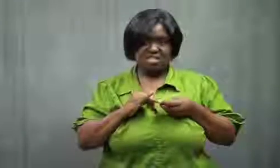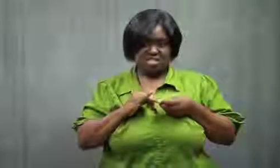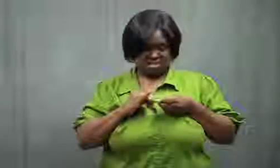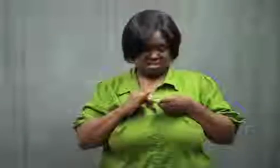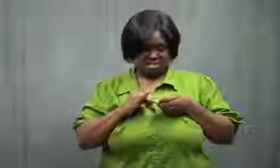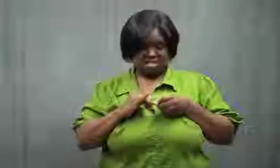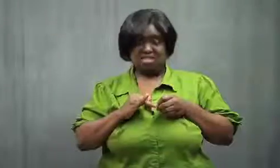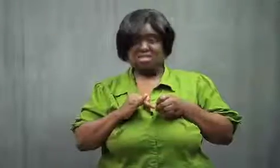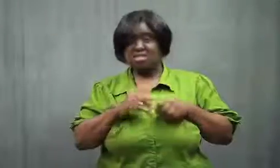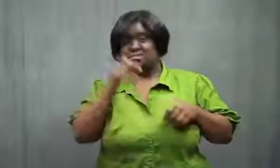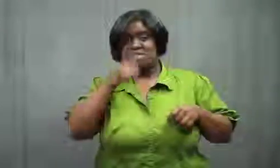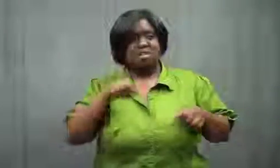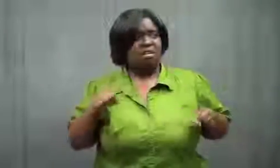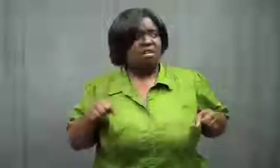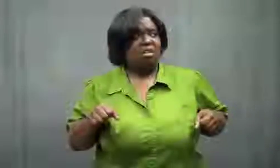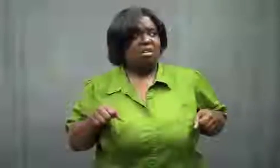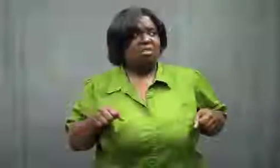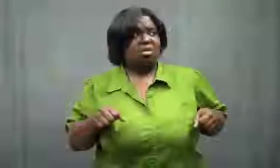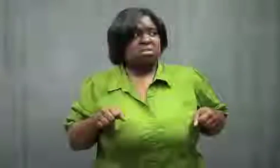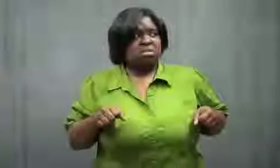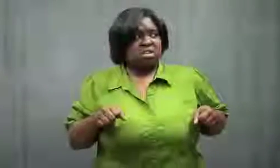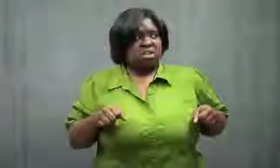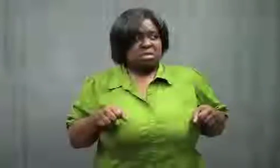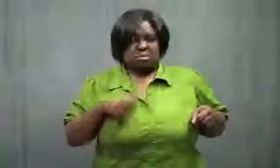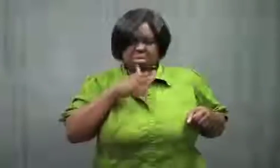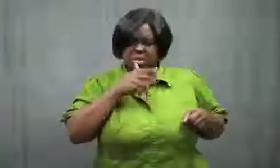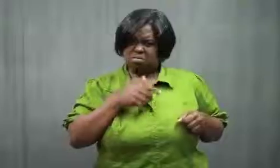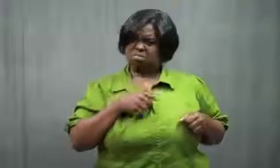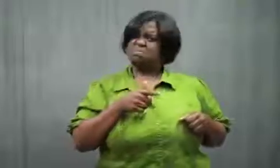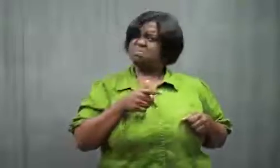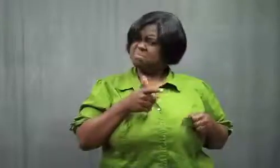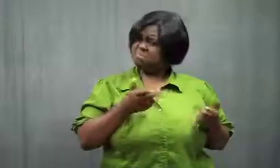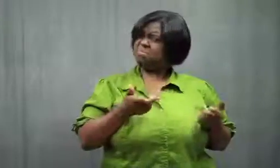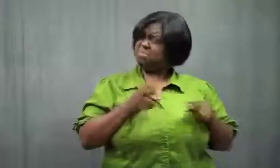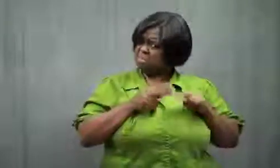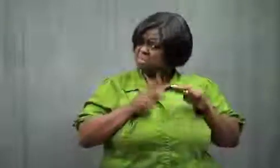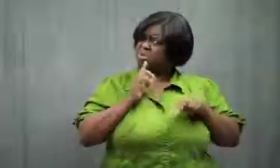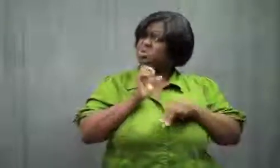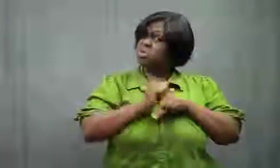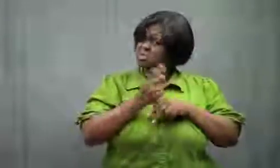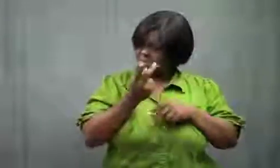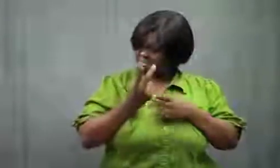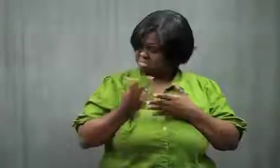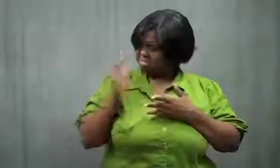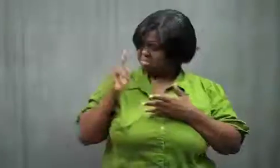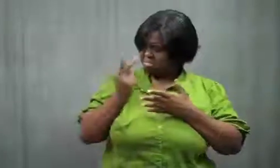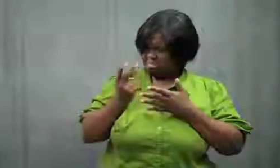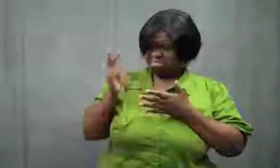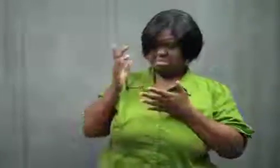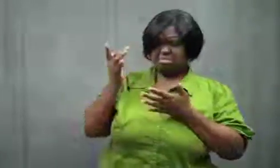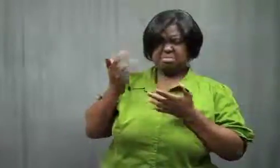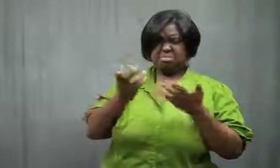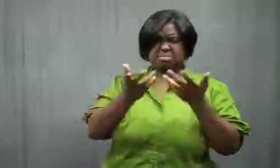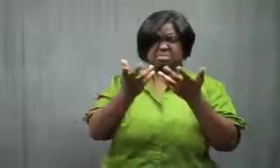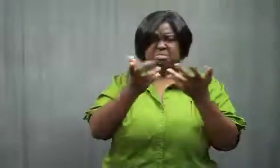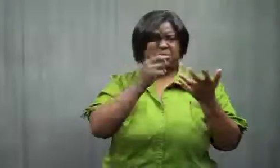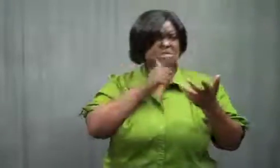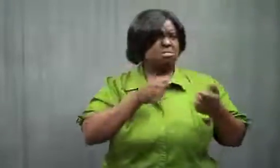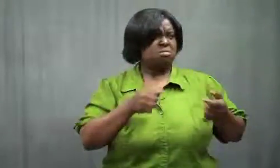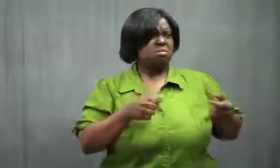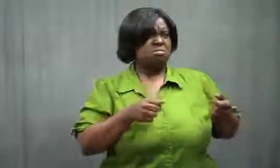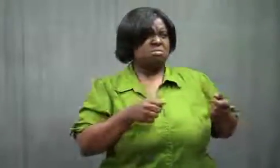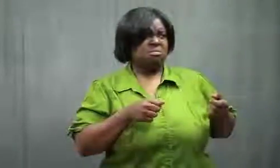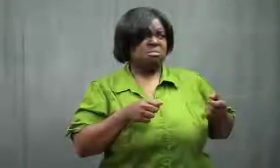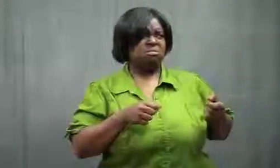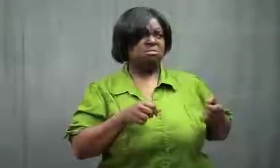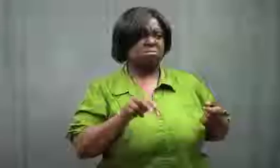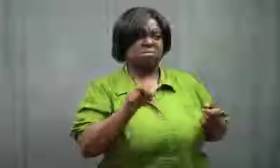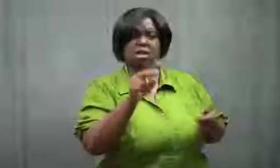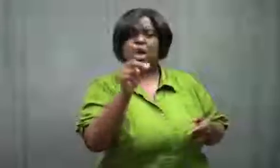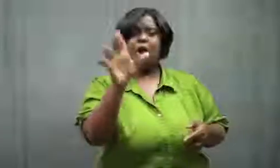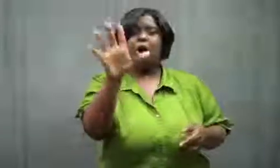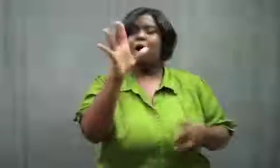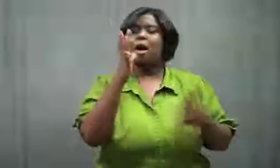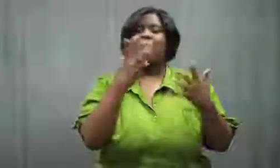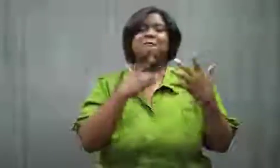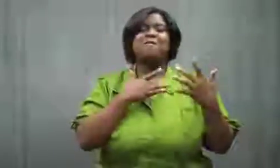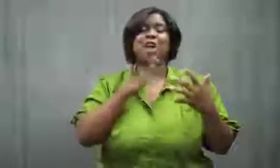She muttered, and my mother said she must be losing weight, what with the underwear and all.